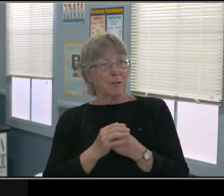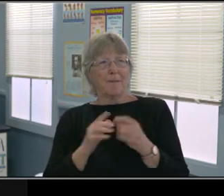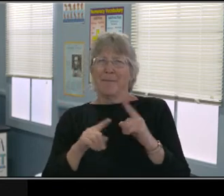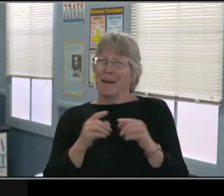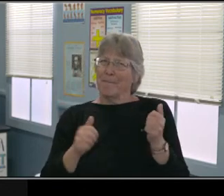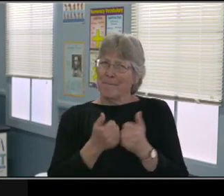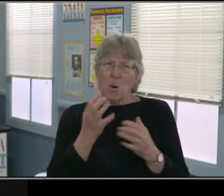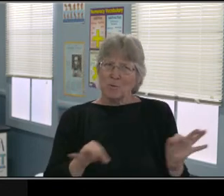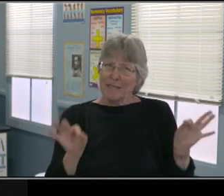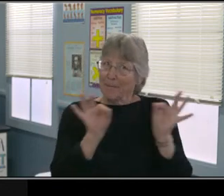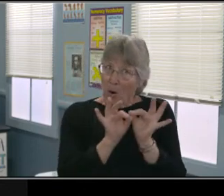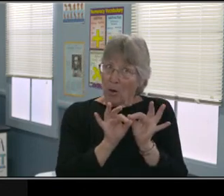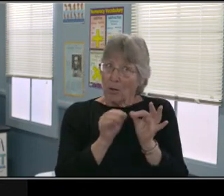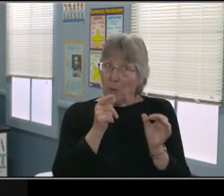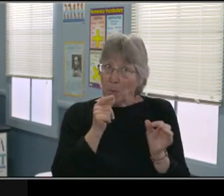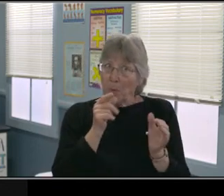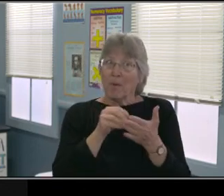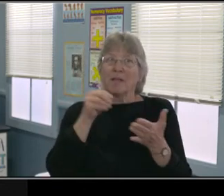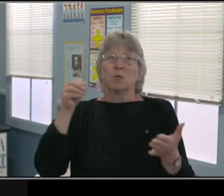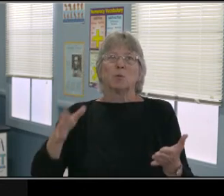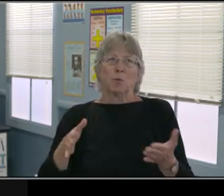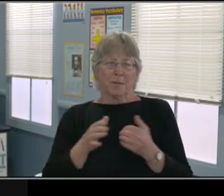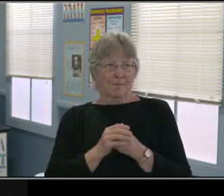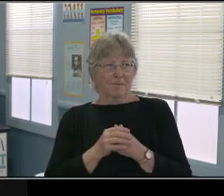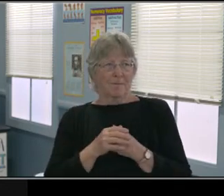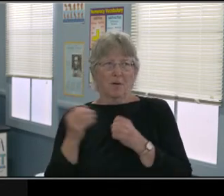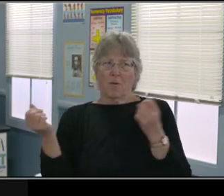How do we even know where to start? So let's give a starting point.